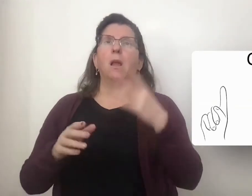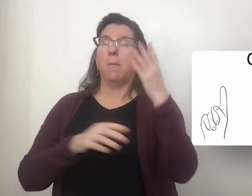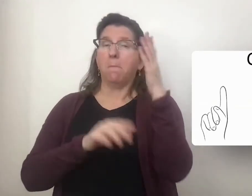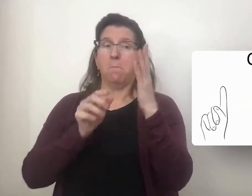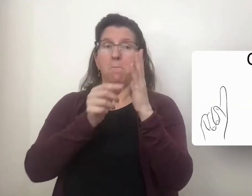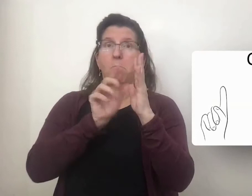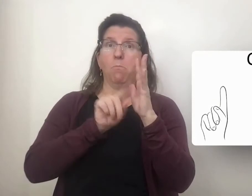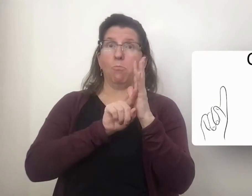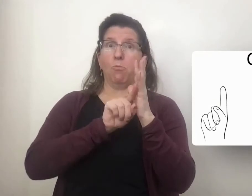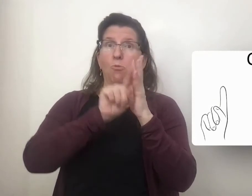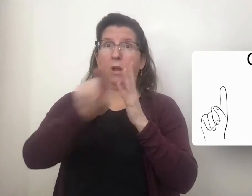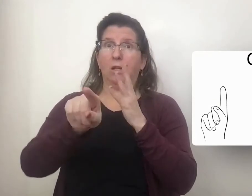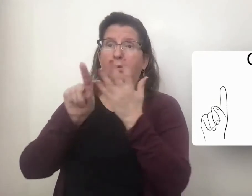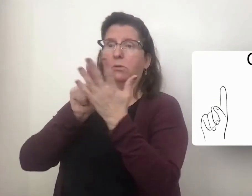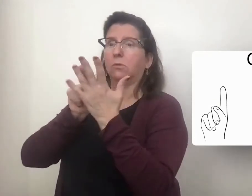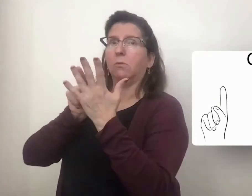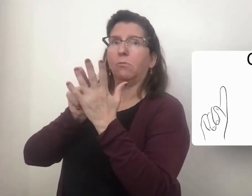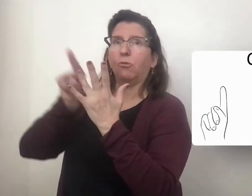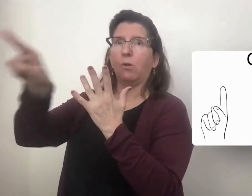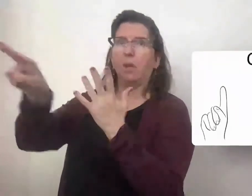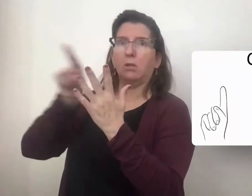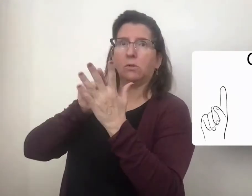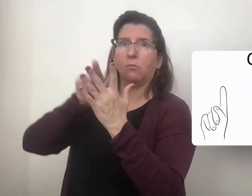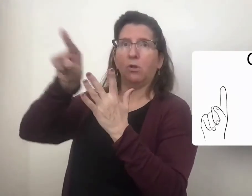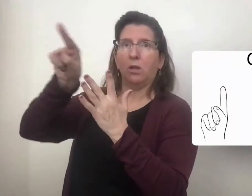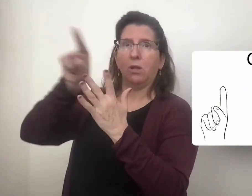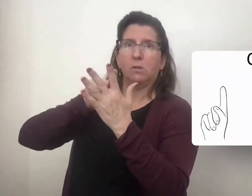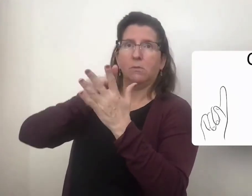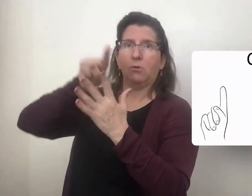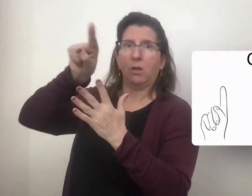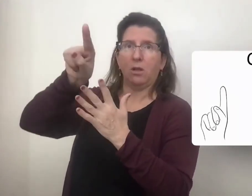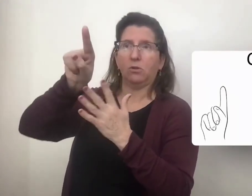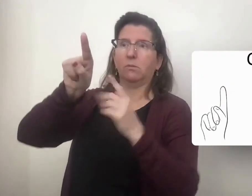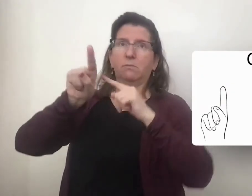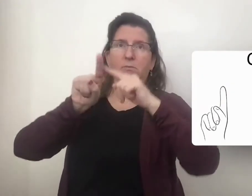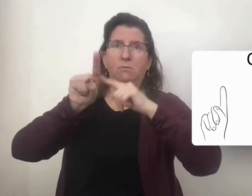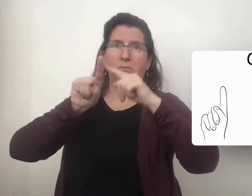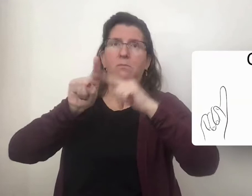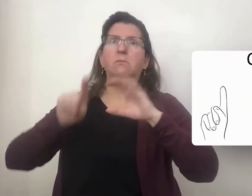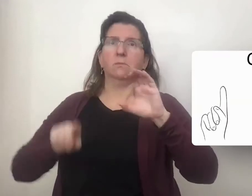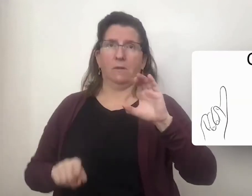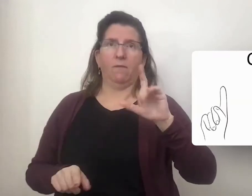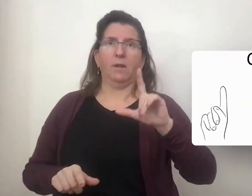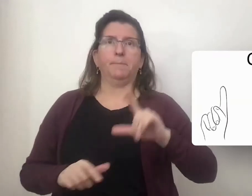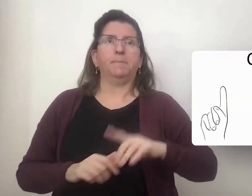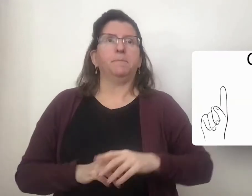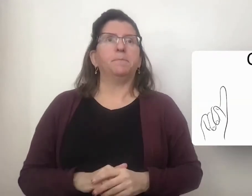a branch on a tree